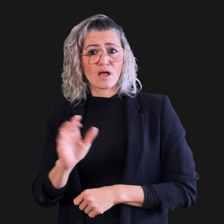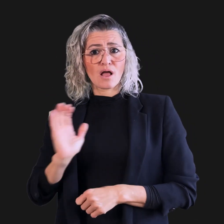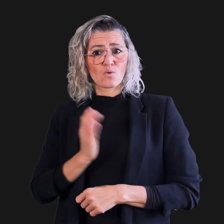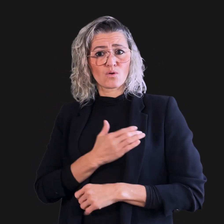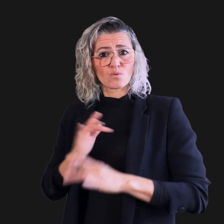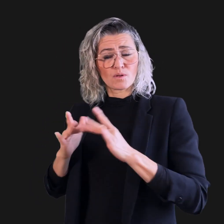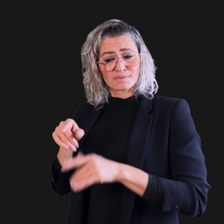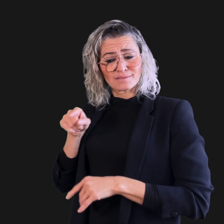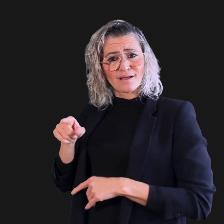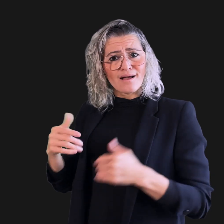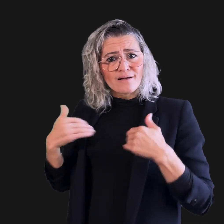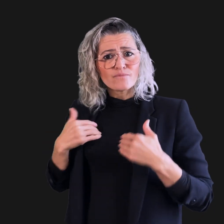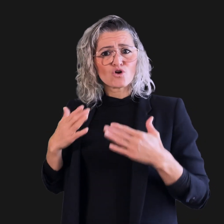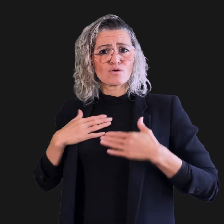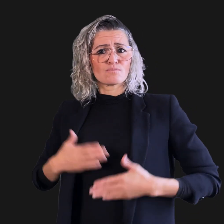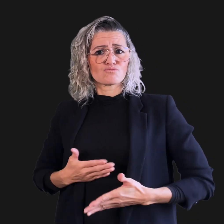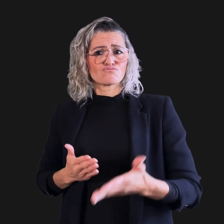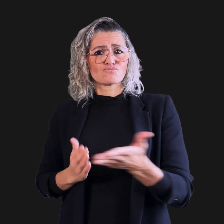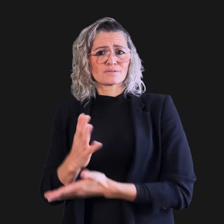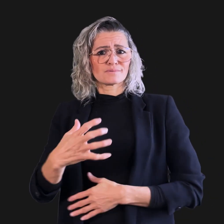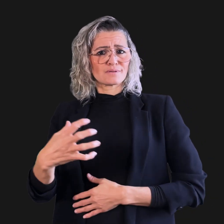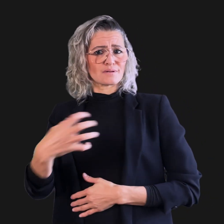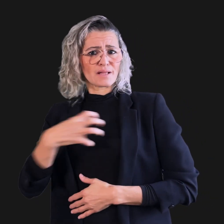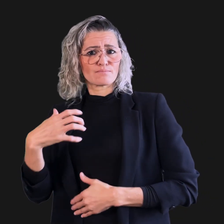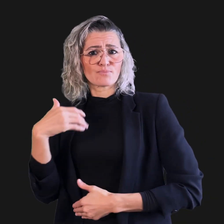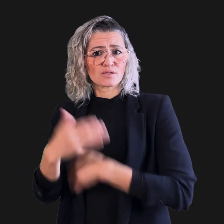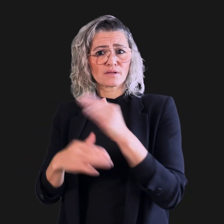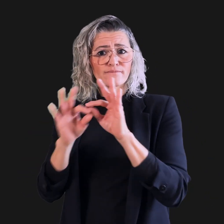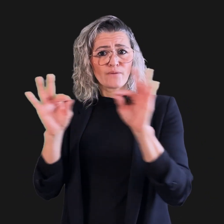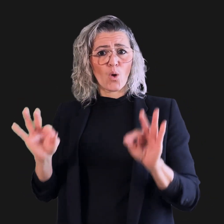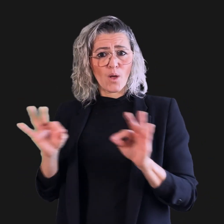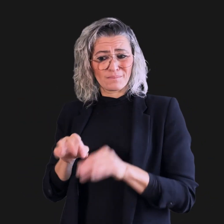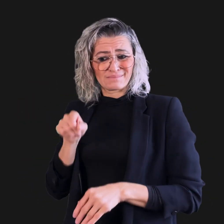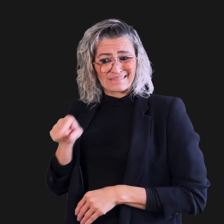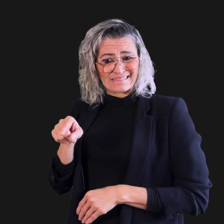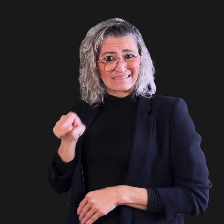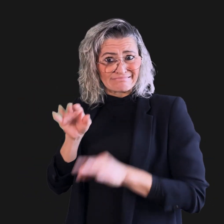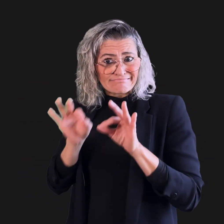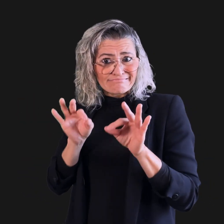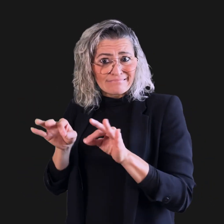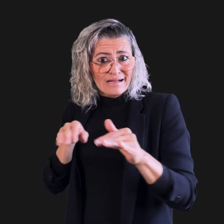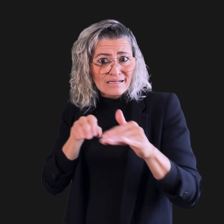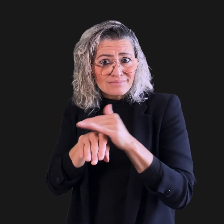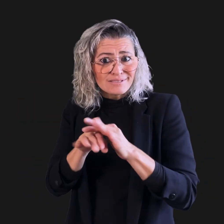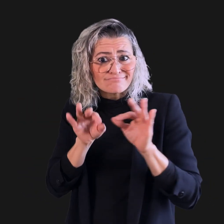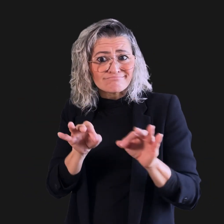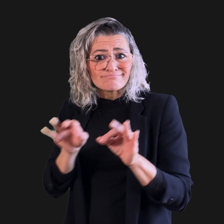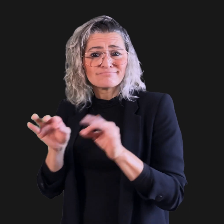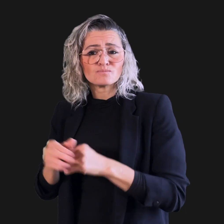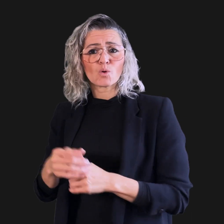the human rights complaint process forms on our website are accessible.